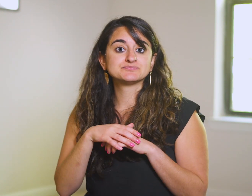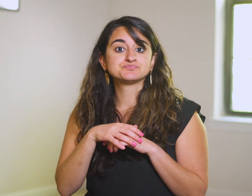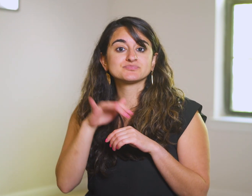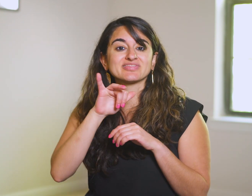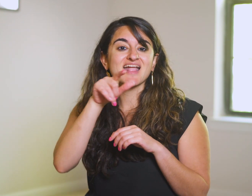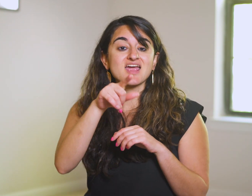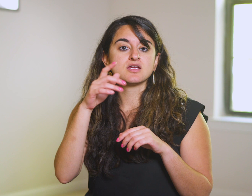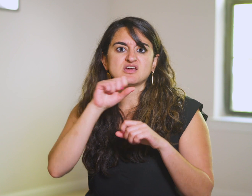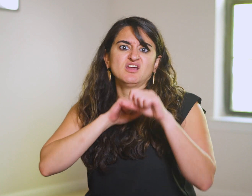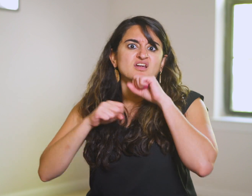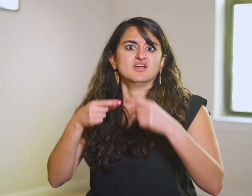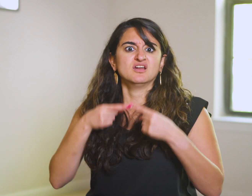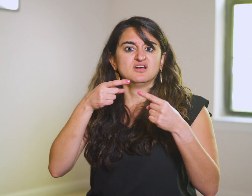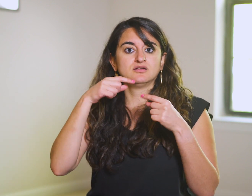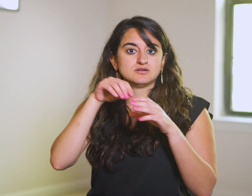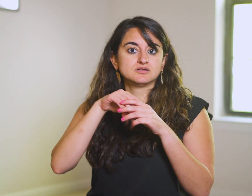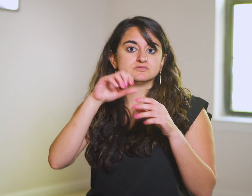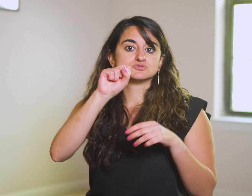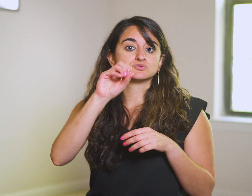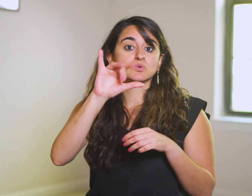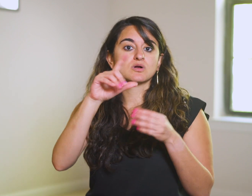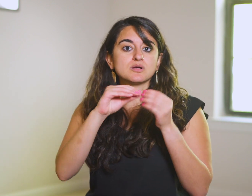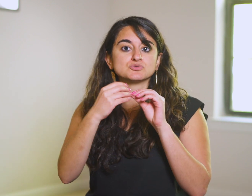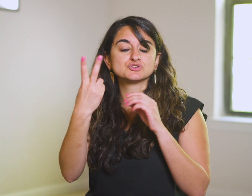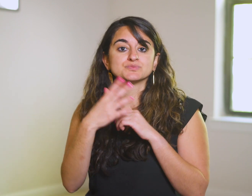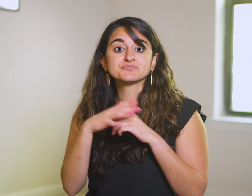just like trials did in soil number two.